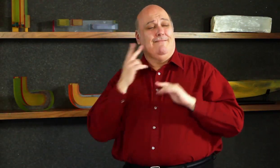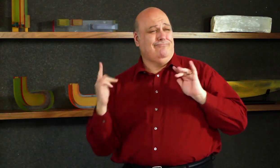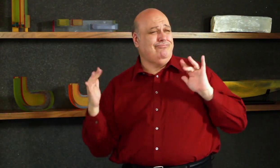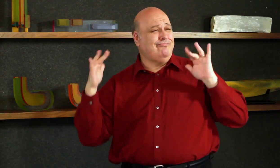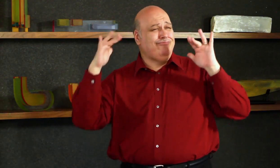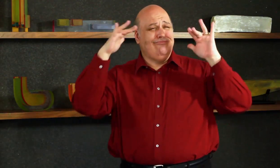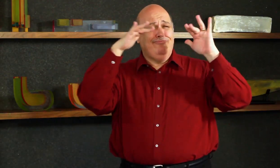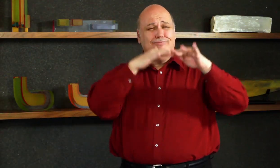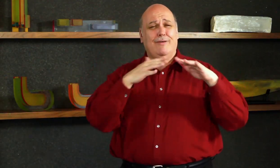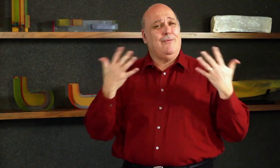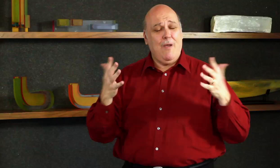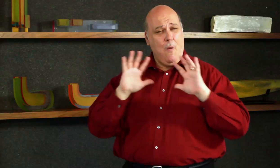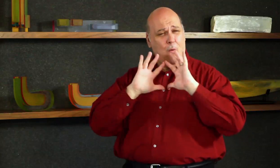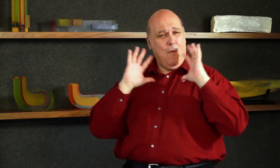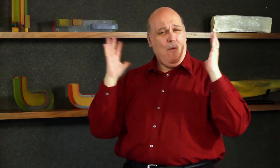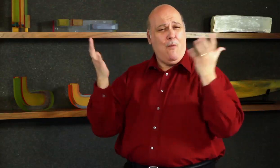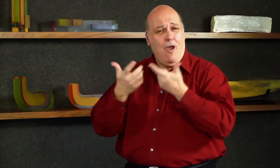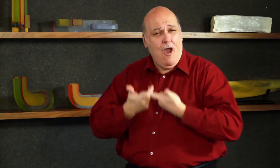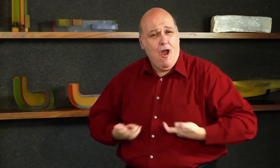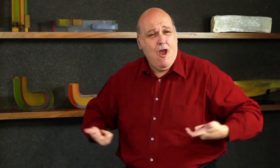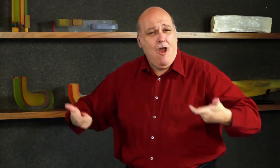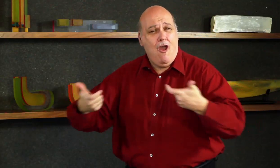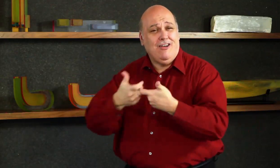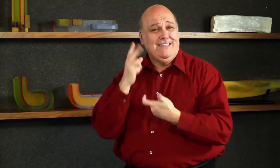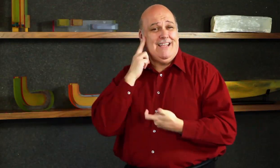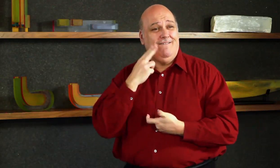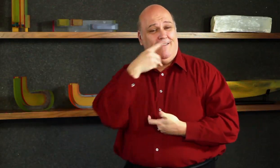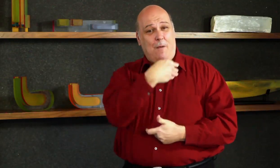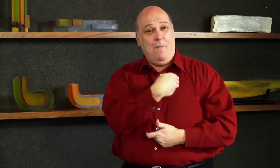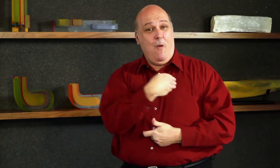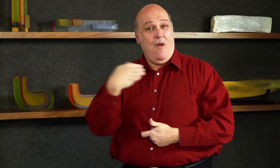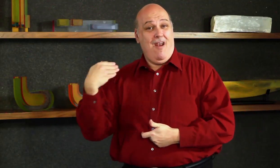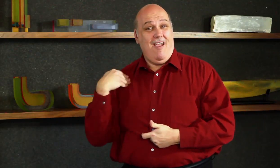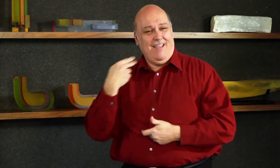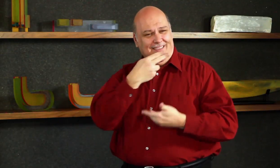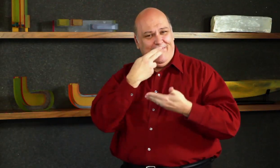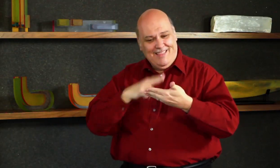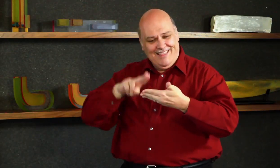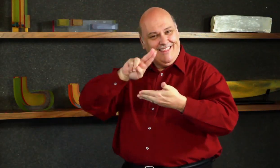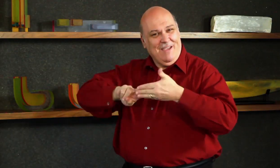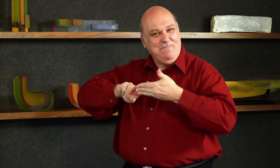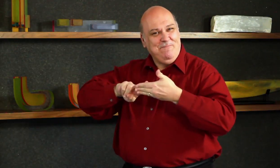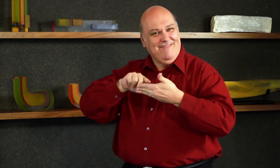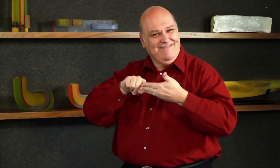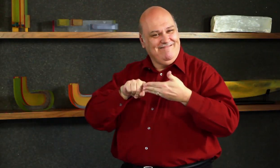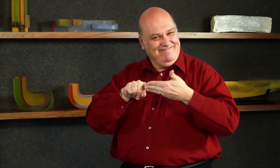a stamp created for the World Congress of